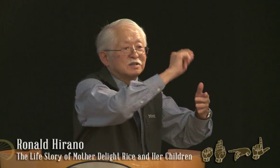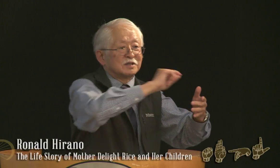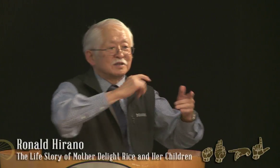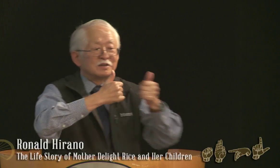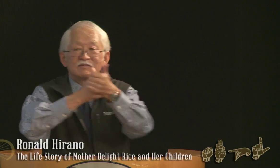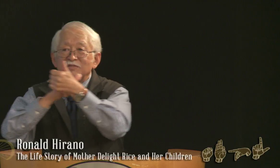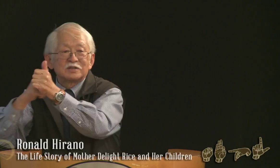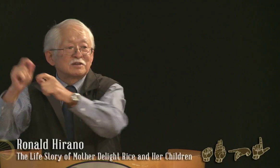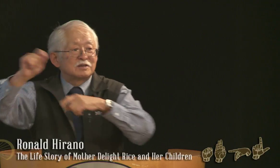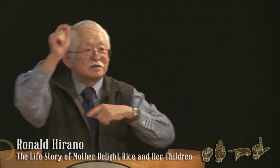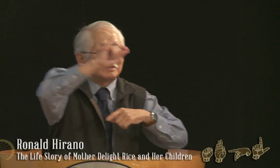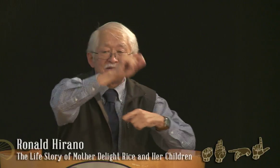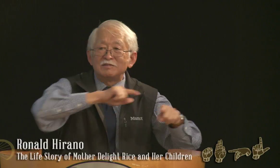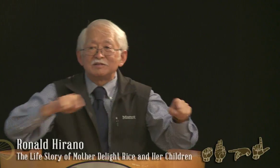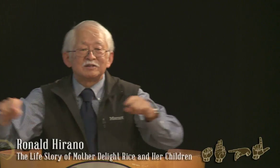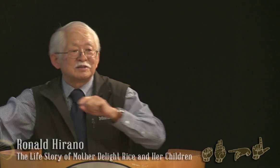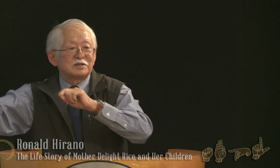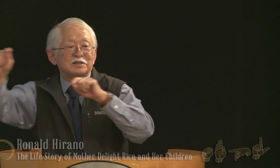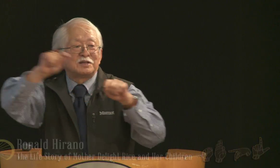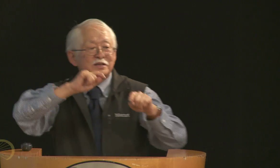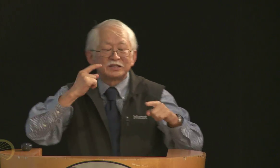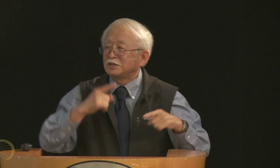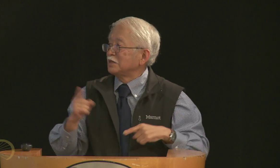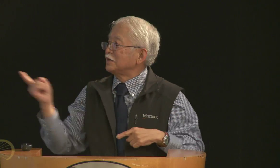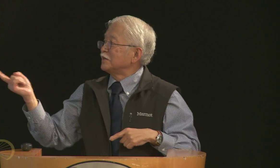acted as his eyes. So she would